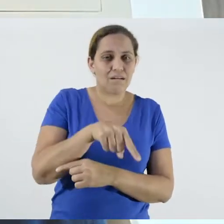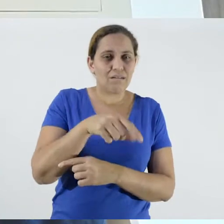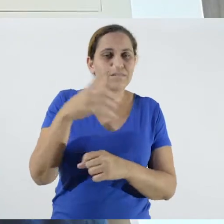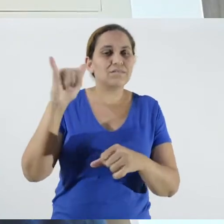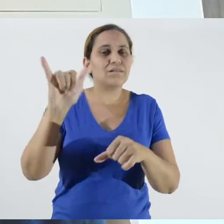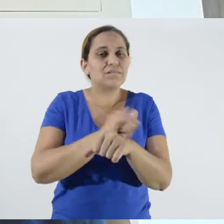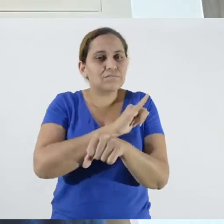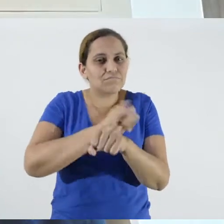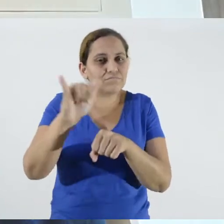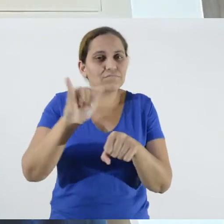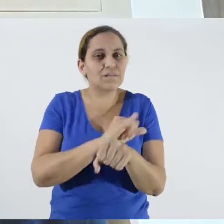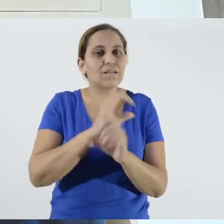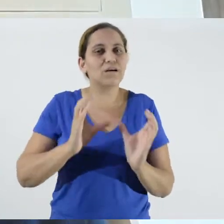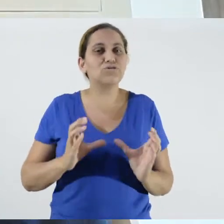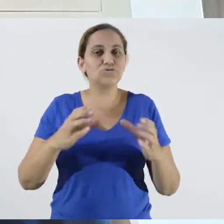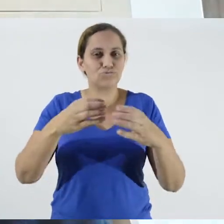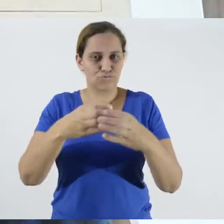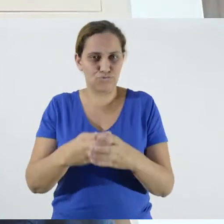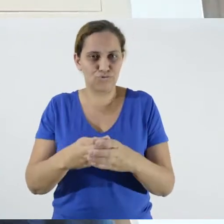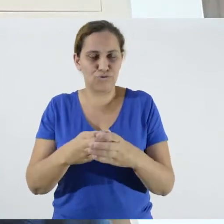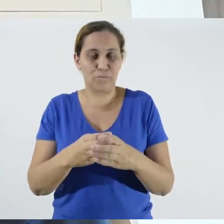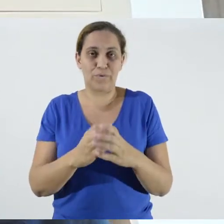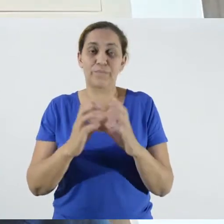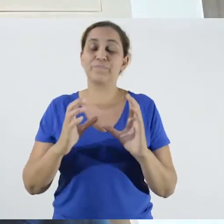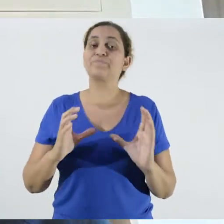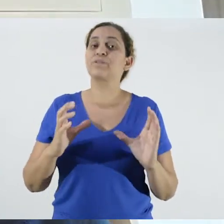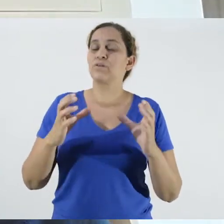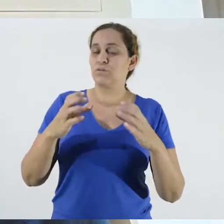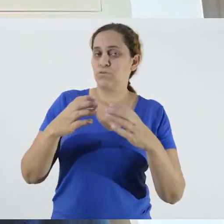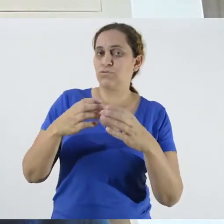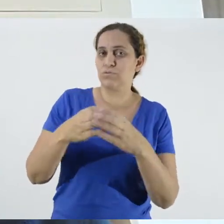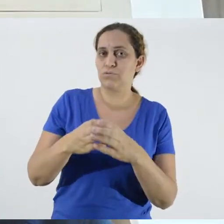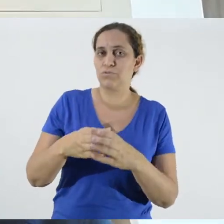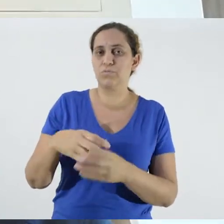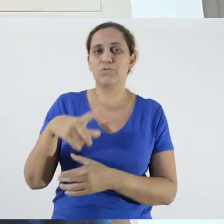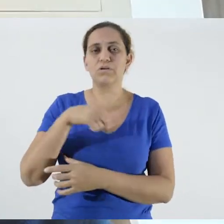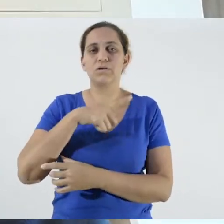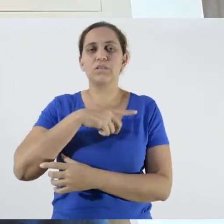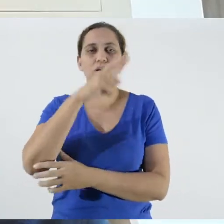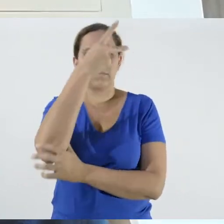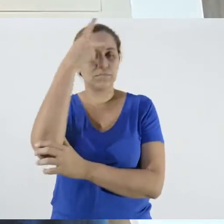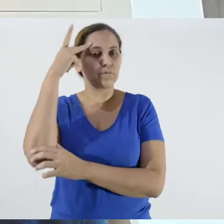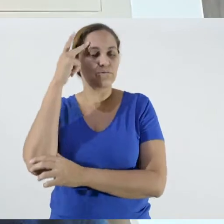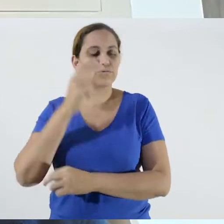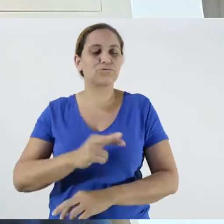our group's strategy. Our group has people from